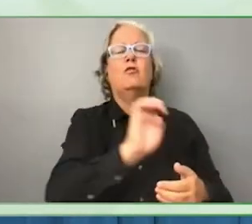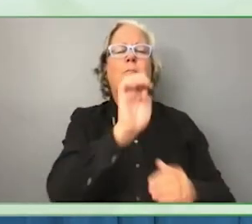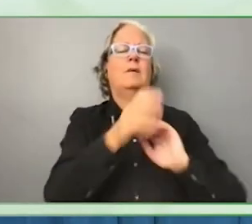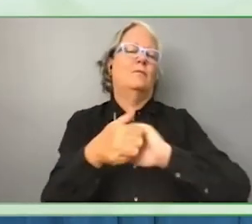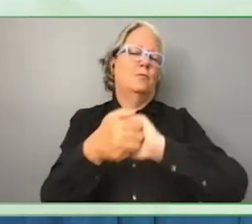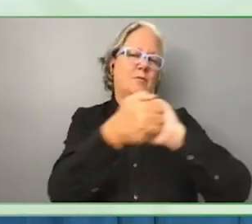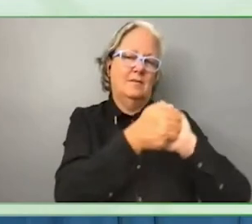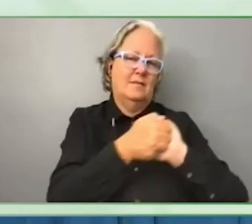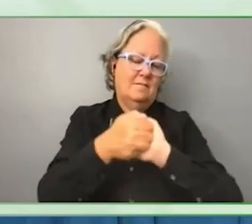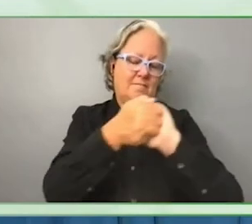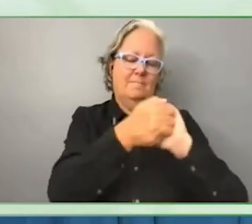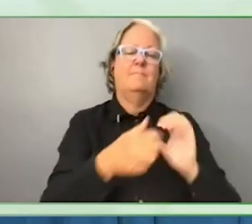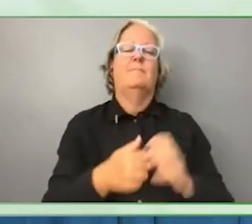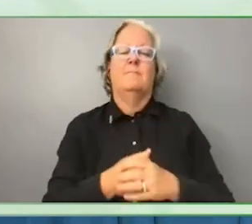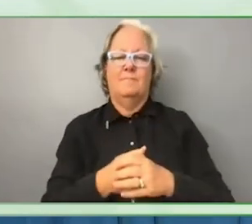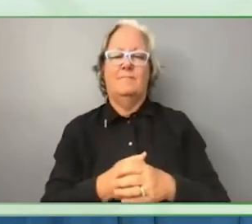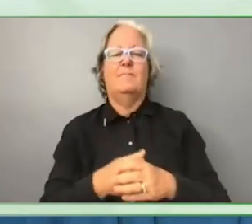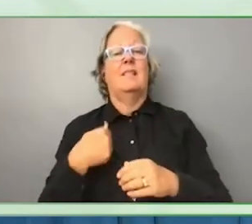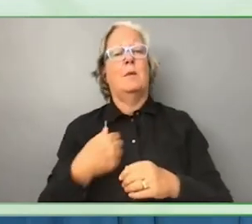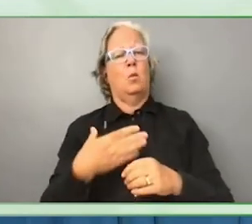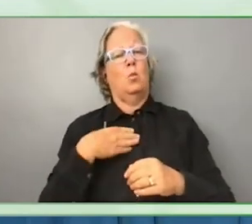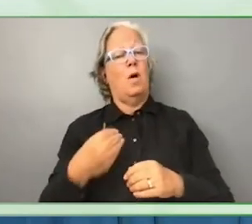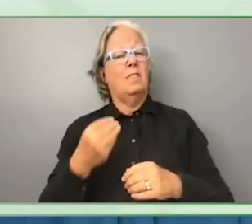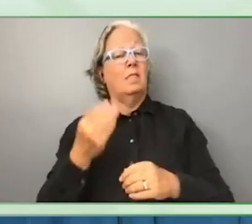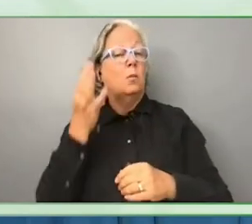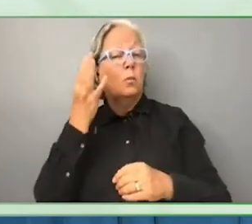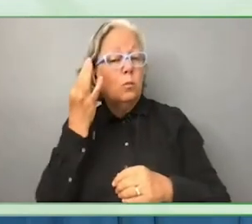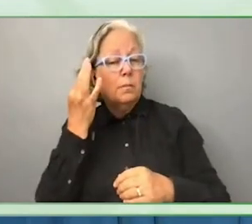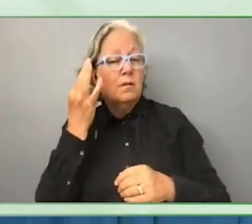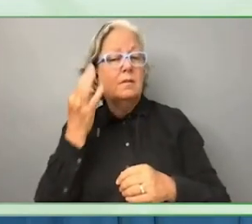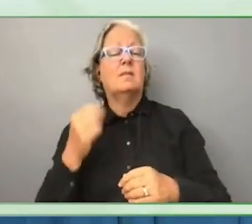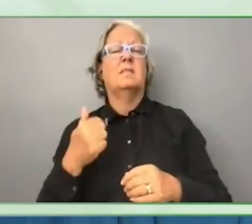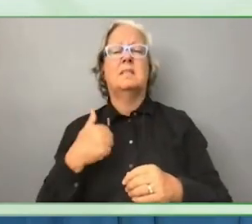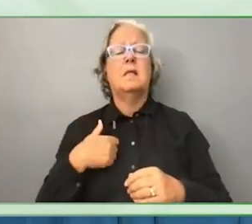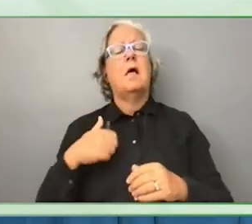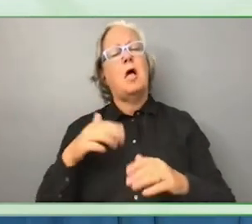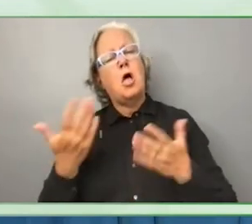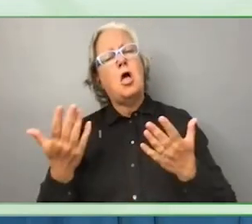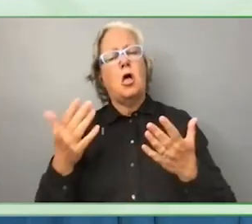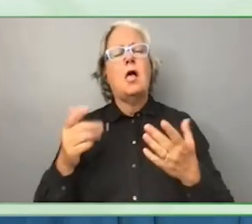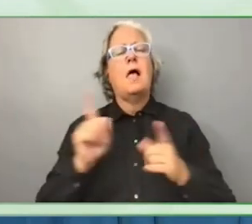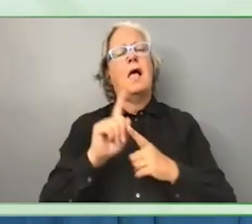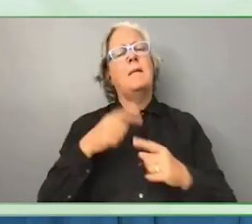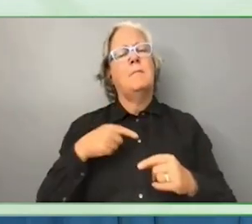I'd like to give you a different perspective and I will tell you a